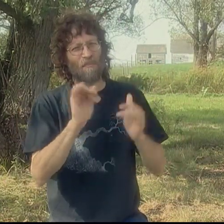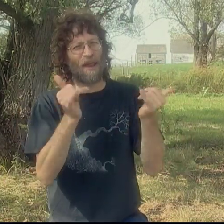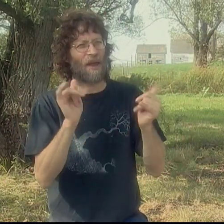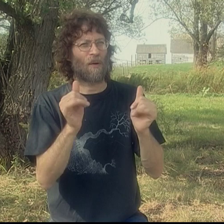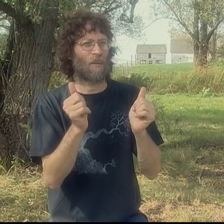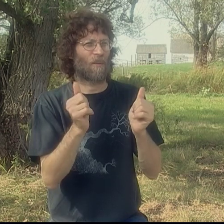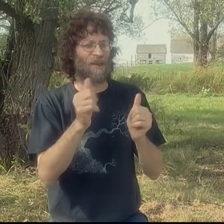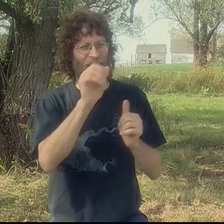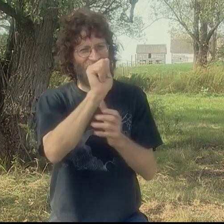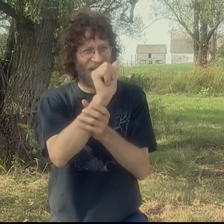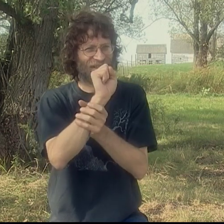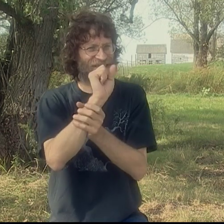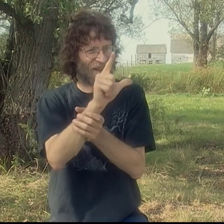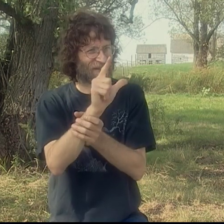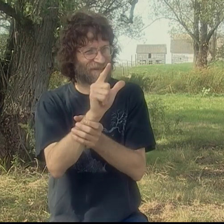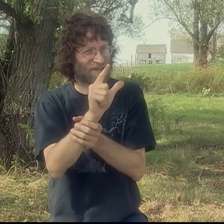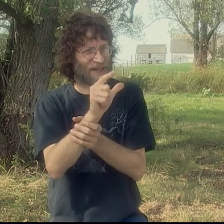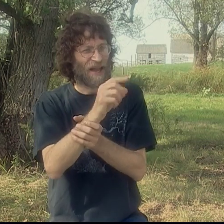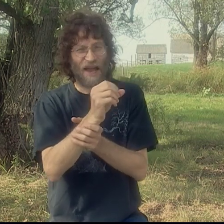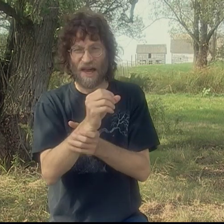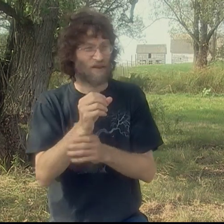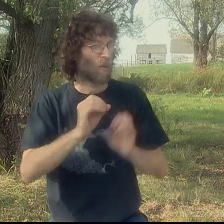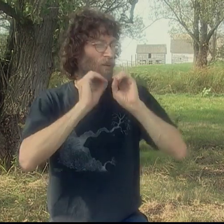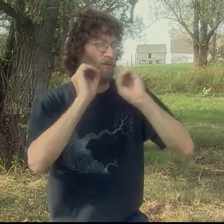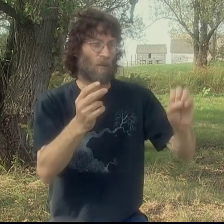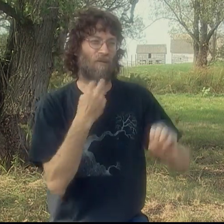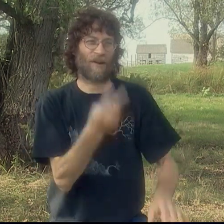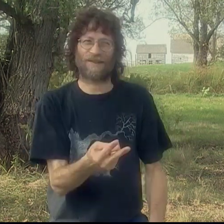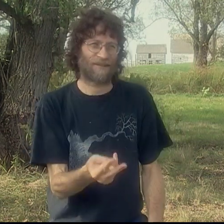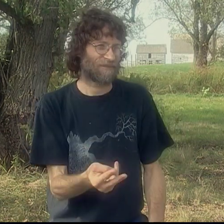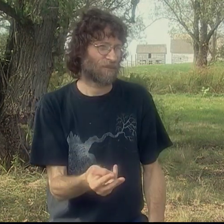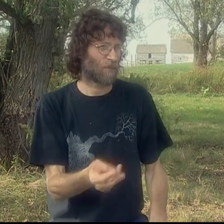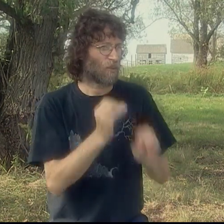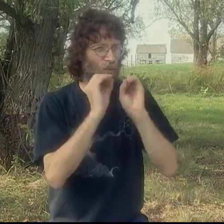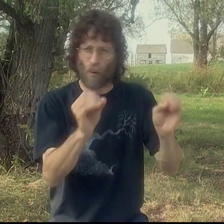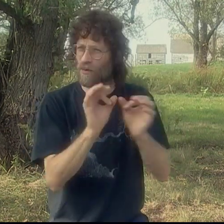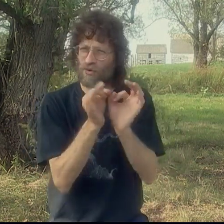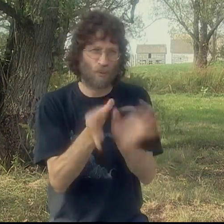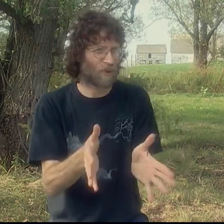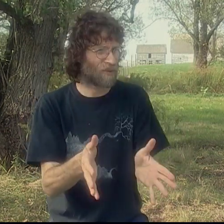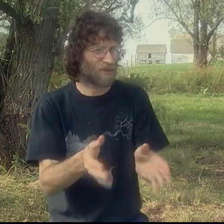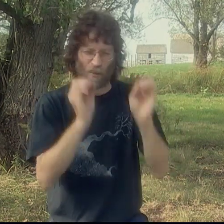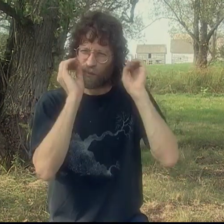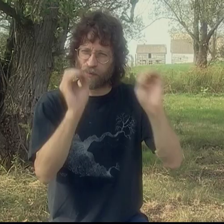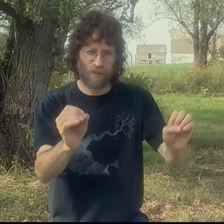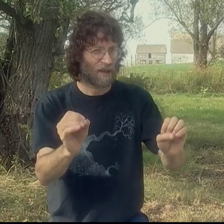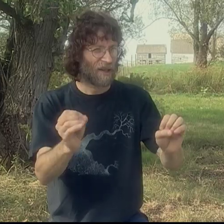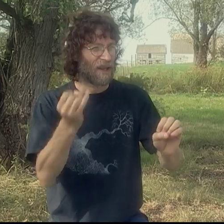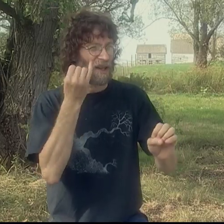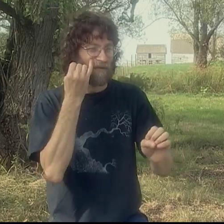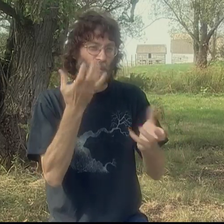It was about playing with ASL, and there was no voice, no interpreter, nothing.